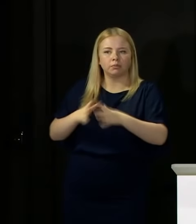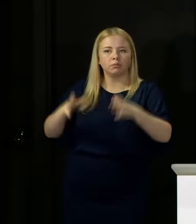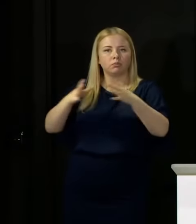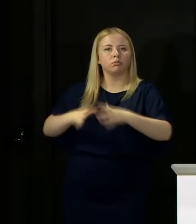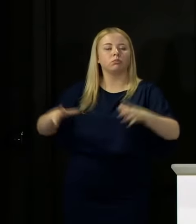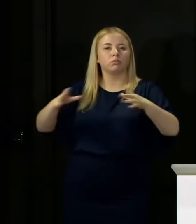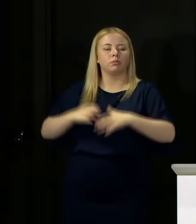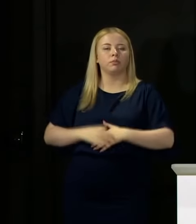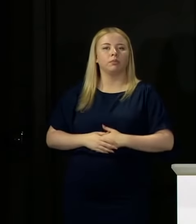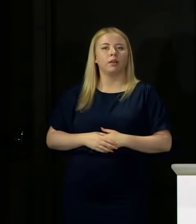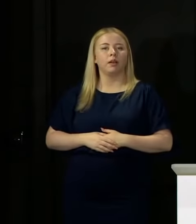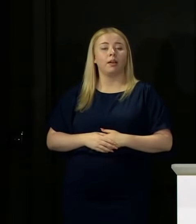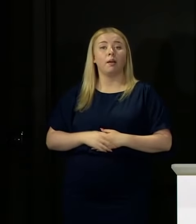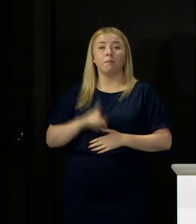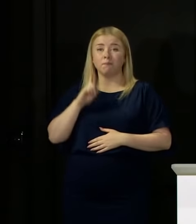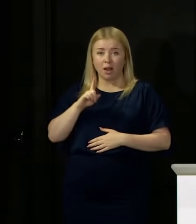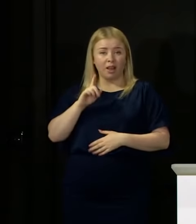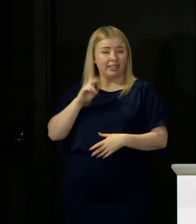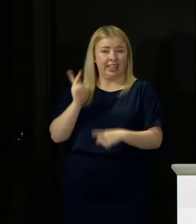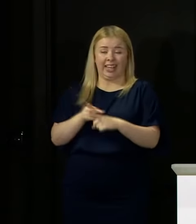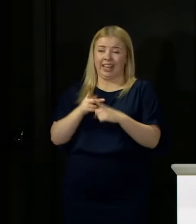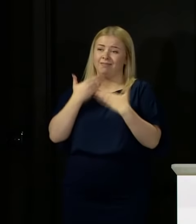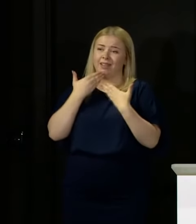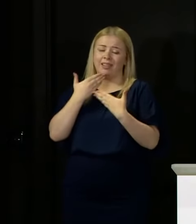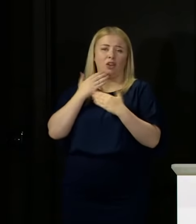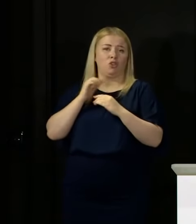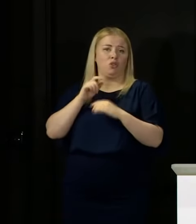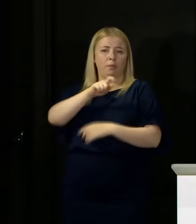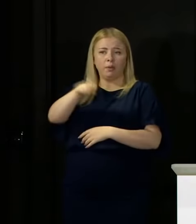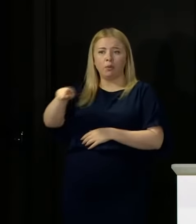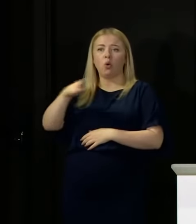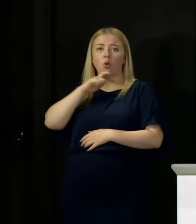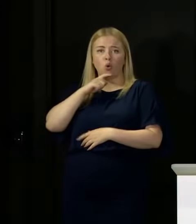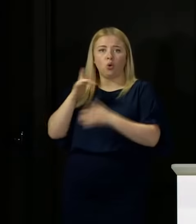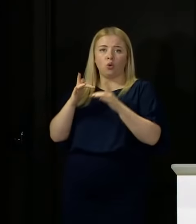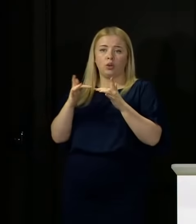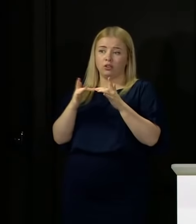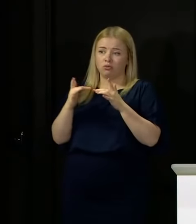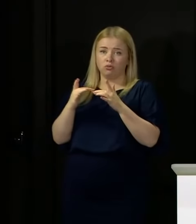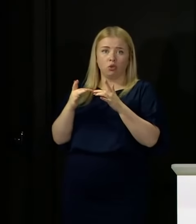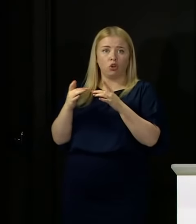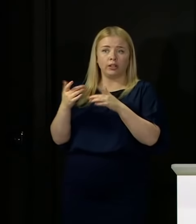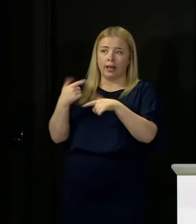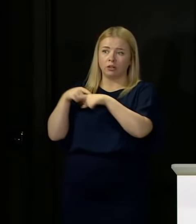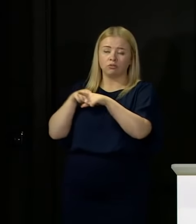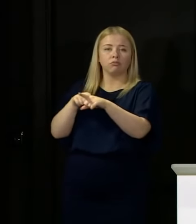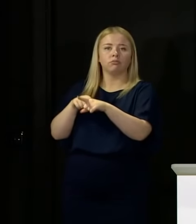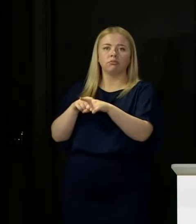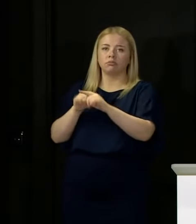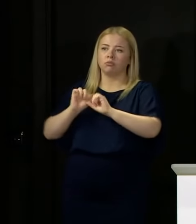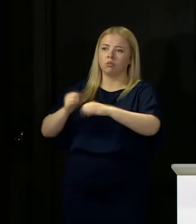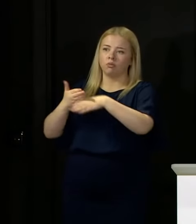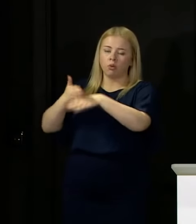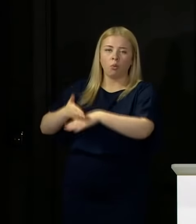But again I want to pay tribute to those who are working in that because they are doing an incredible amount of very difficult work, and I think they are doing that very well.